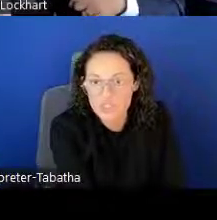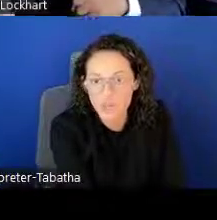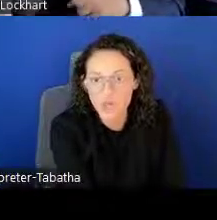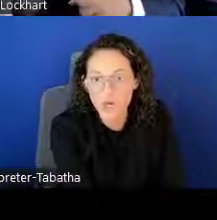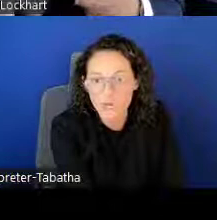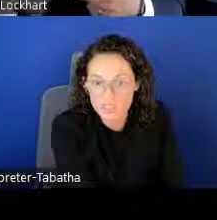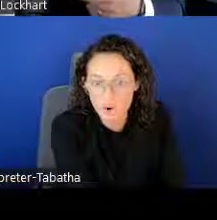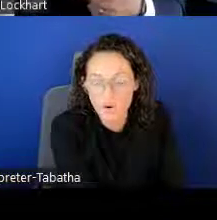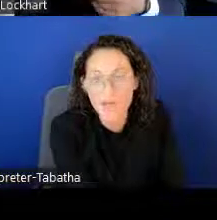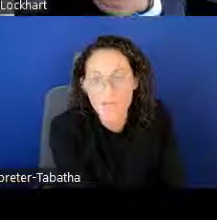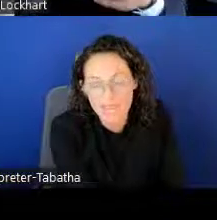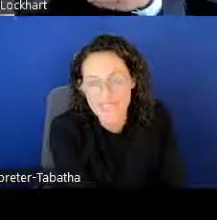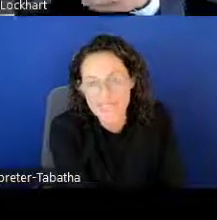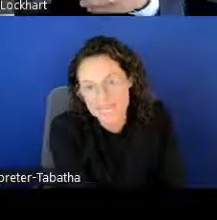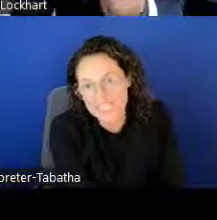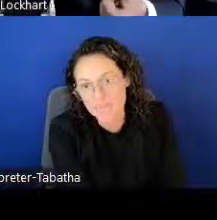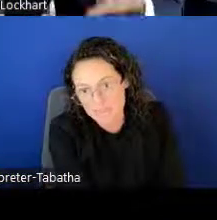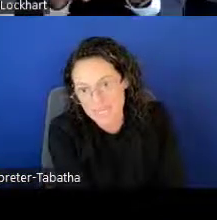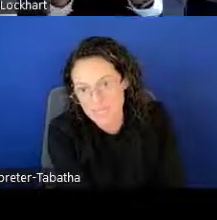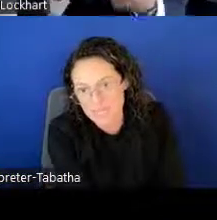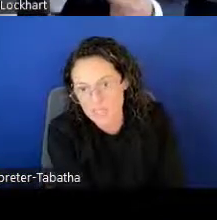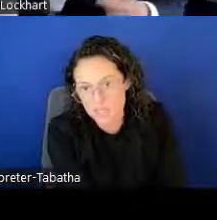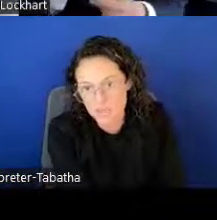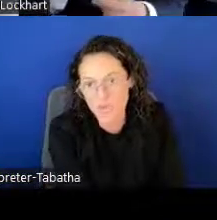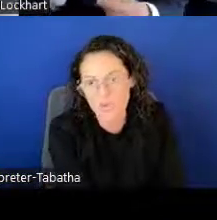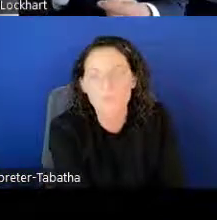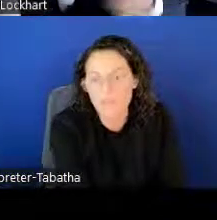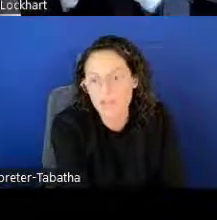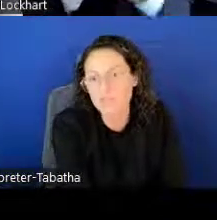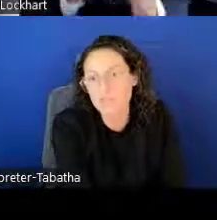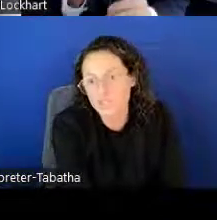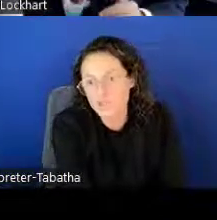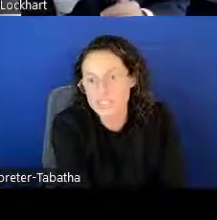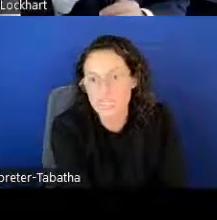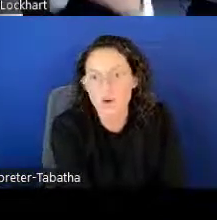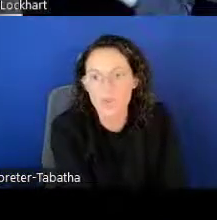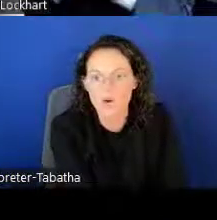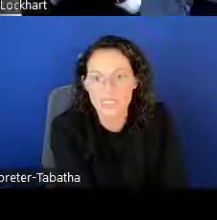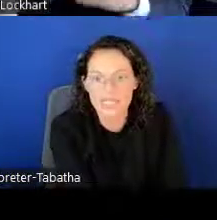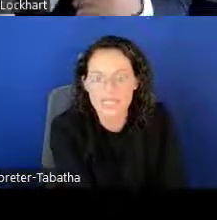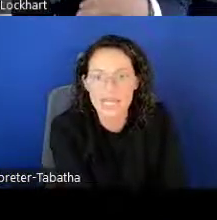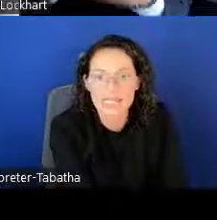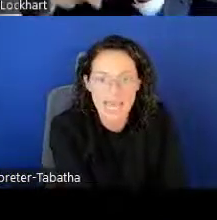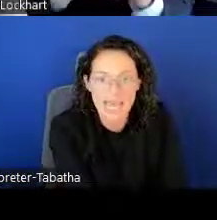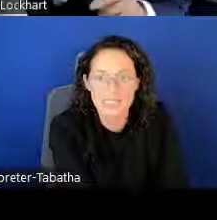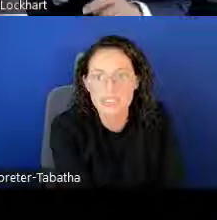so we also make tax payments to then reduce the awardees' tax